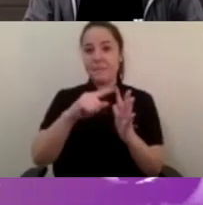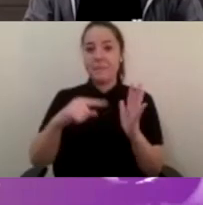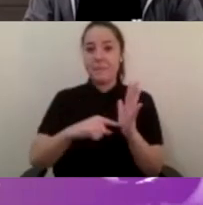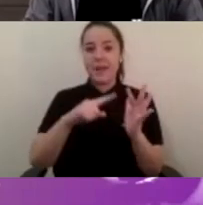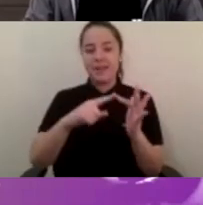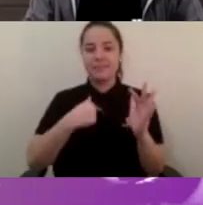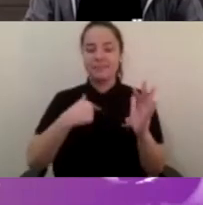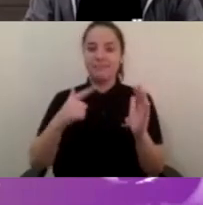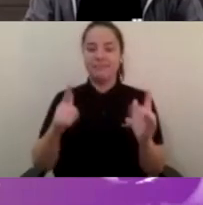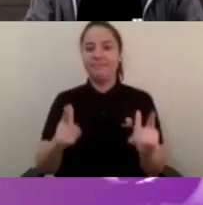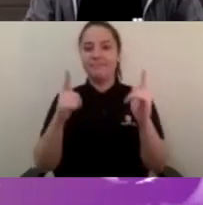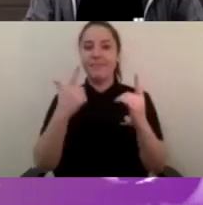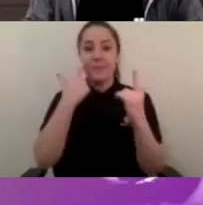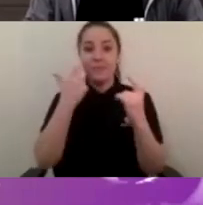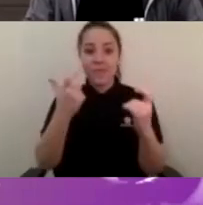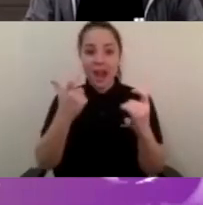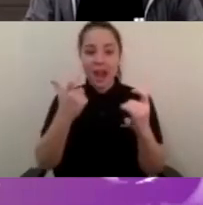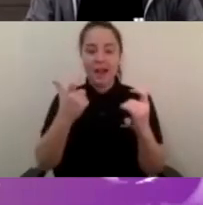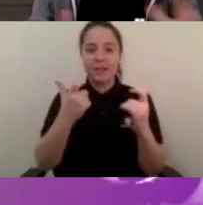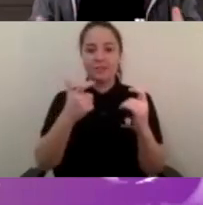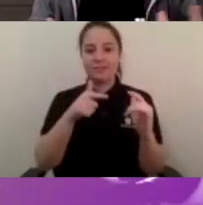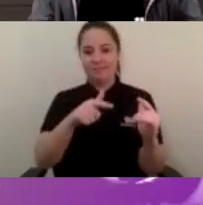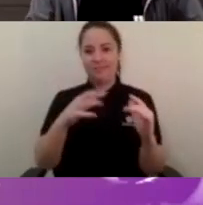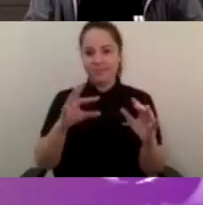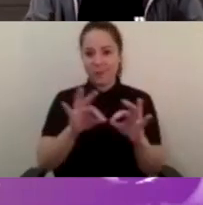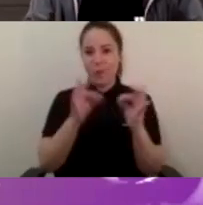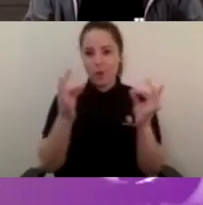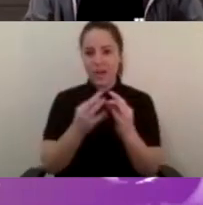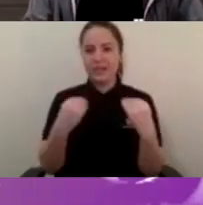Palsy Alliance and Cerebral Palsy Alliance is a disability